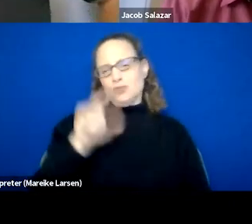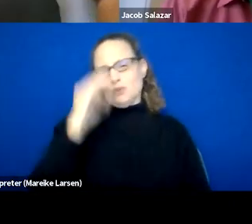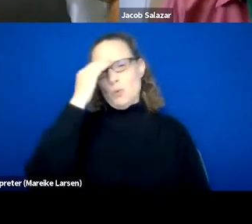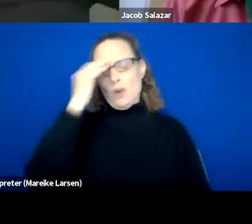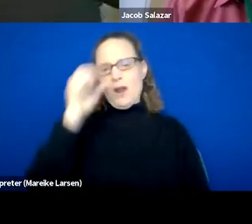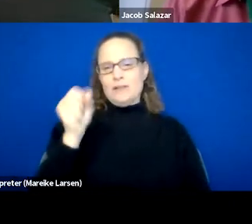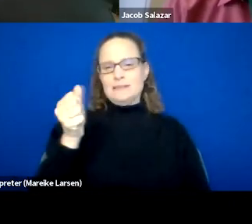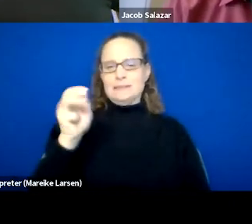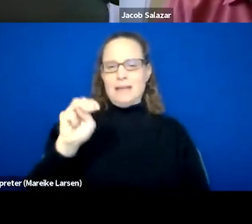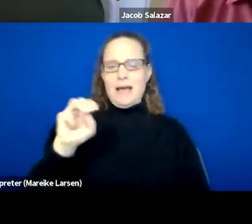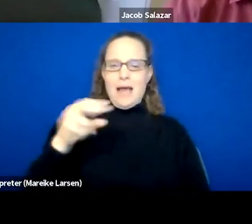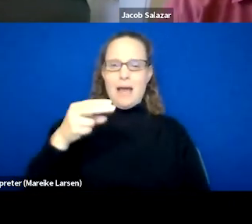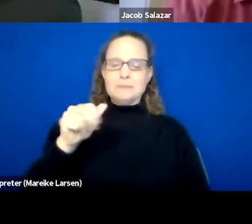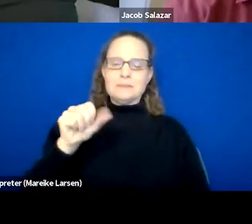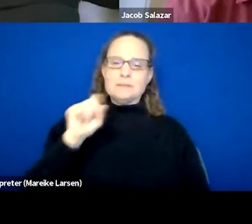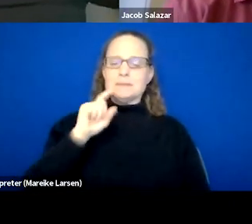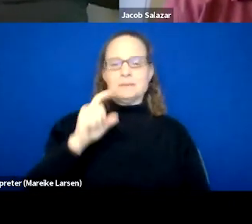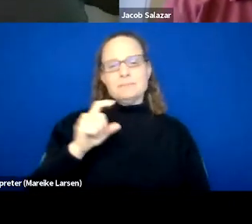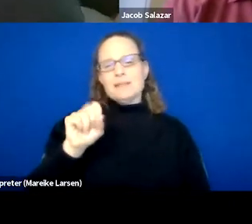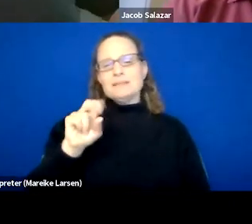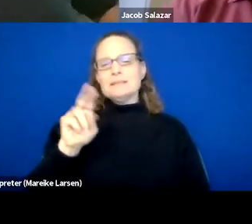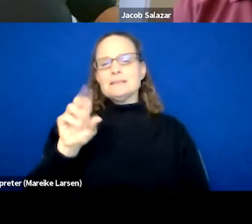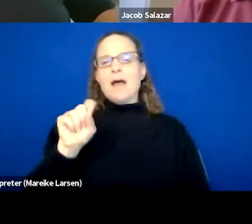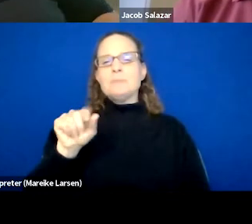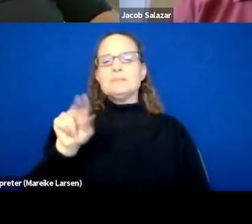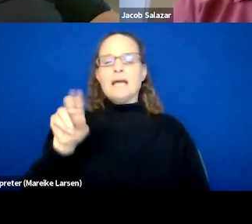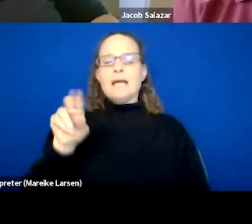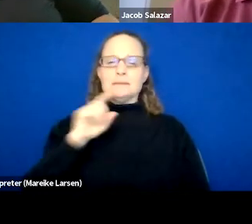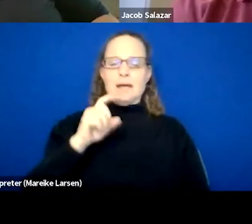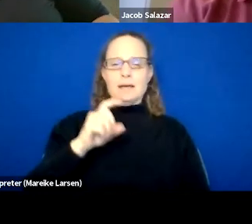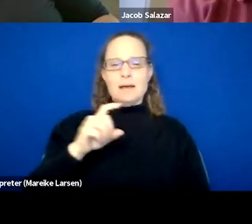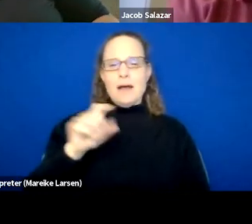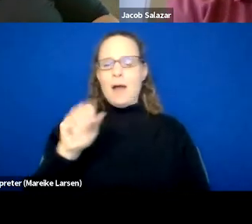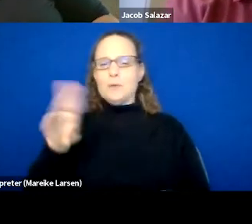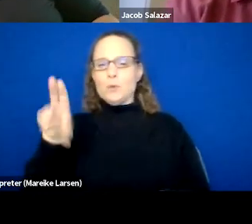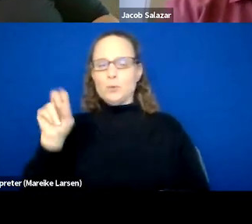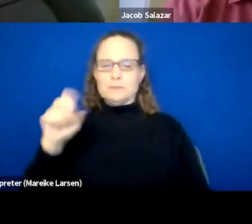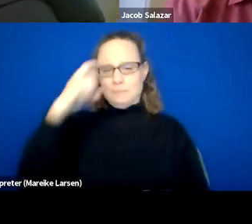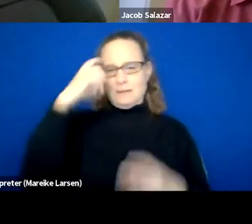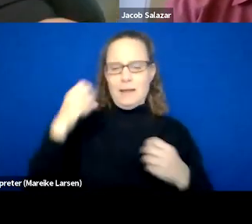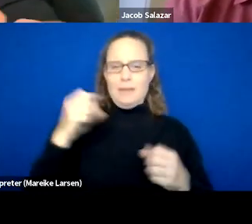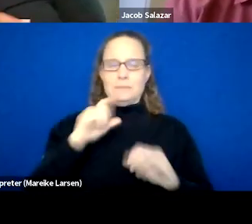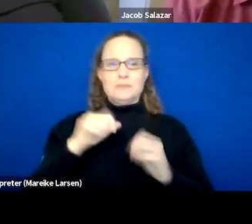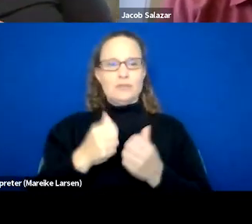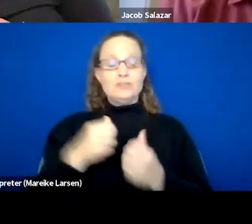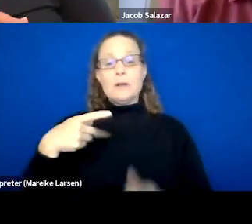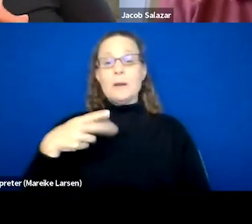for Substance Abuse Mental Health Services Administration, and PRIME, what that stands for is People Recovering and Mutual Engagement.